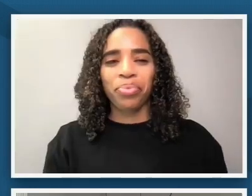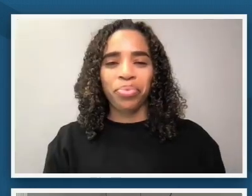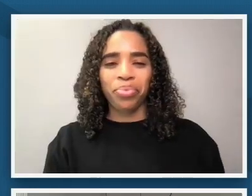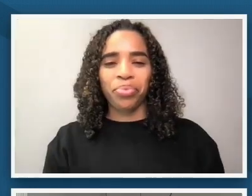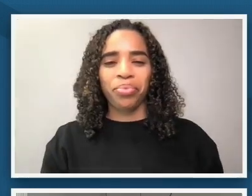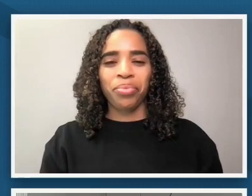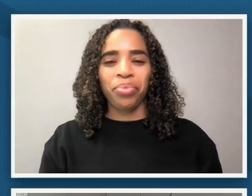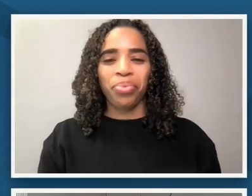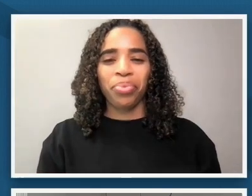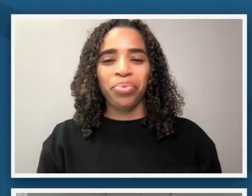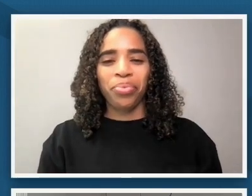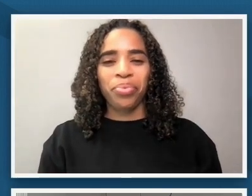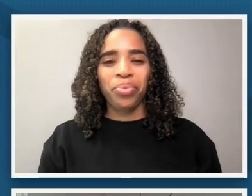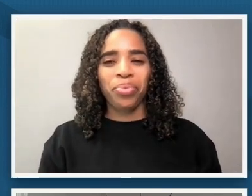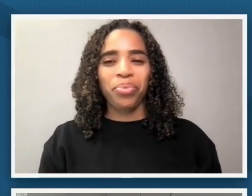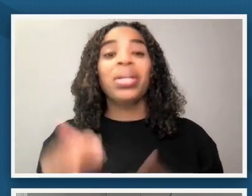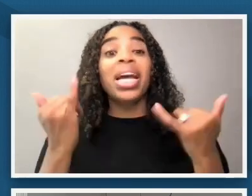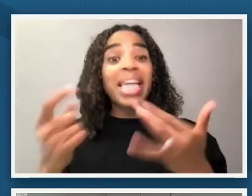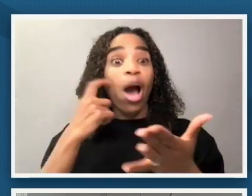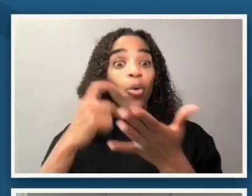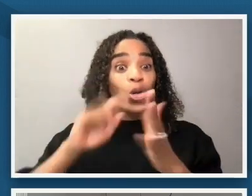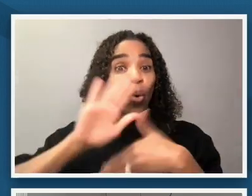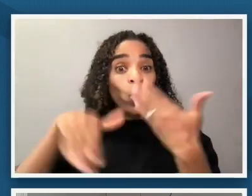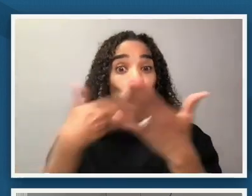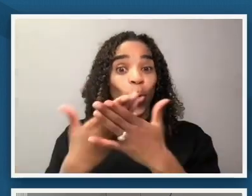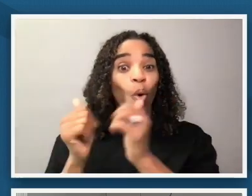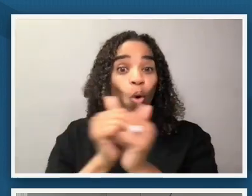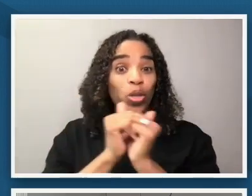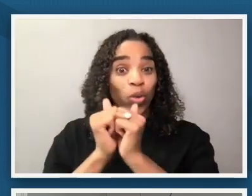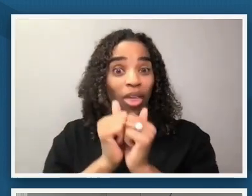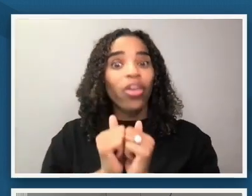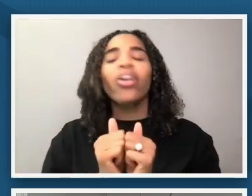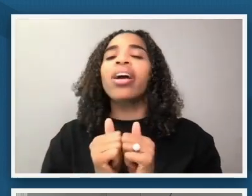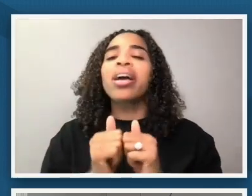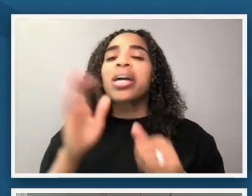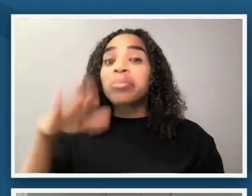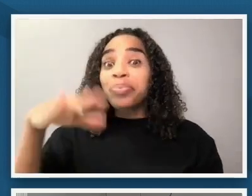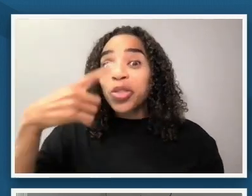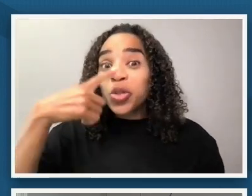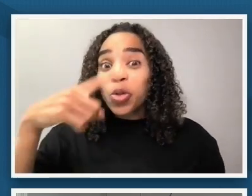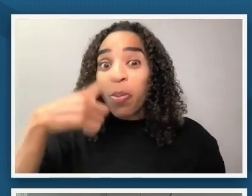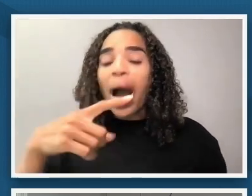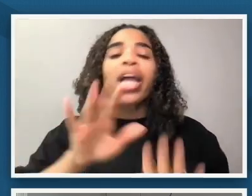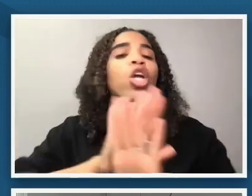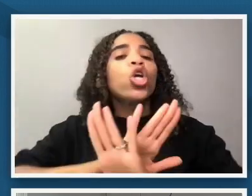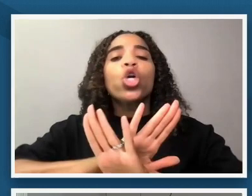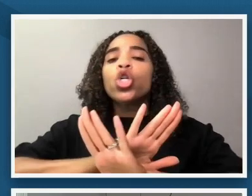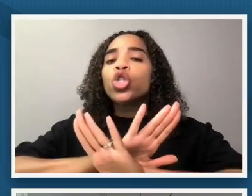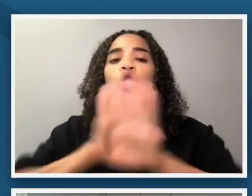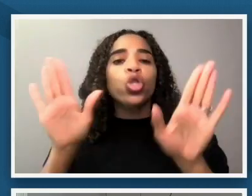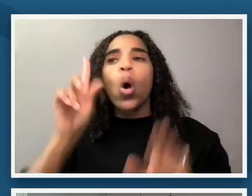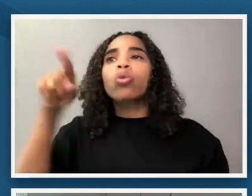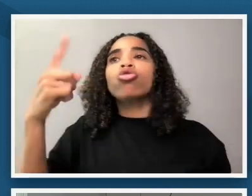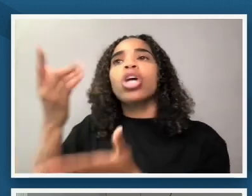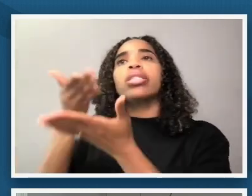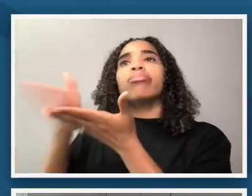now we see the whole thing together and what i'm going to invite you to do is not exclude the right side from your